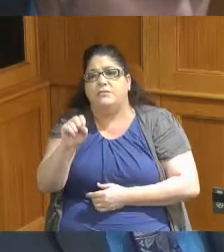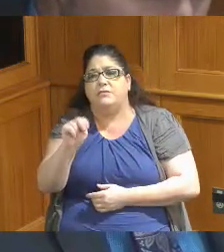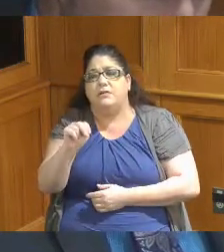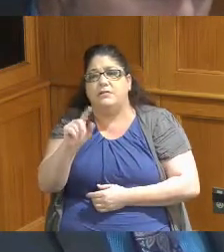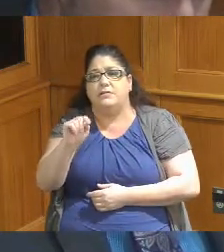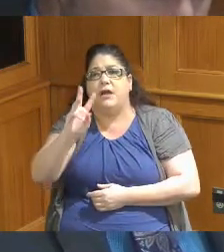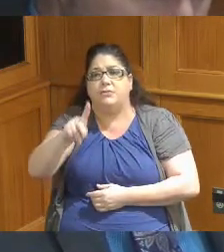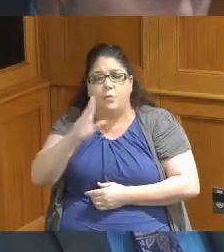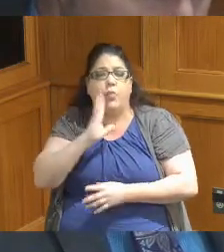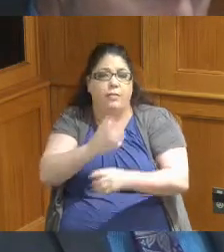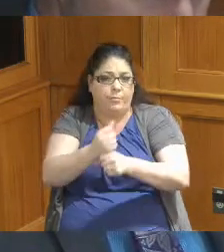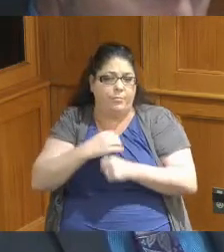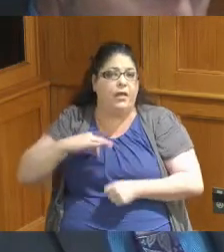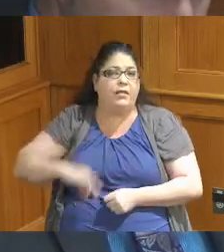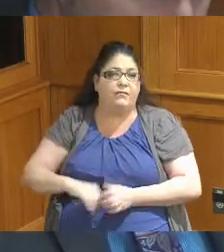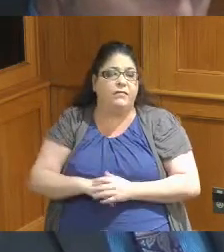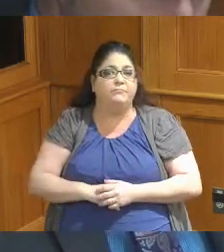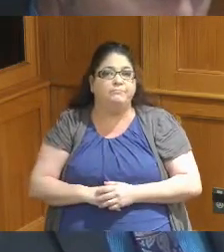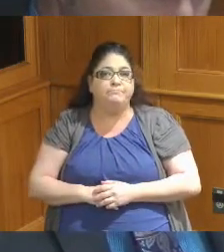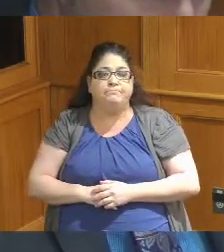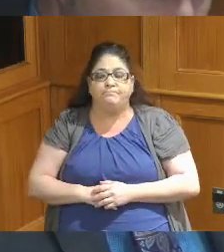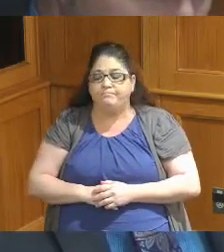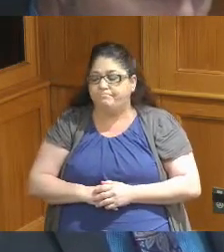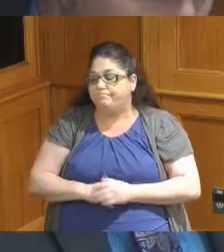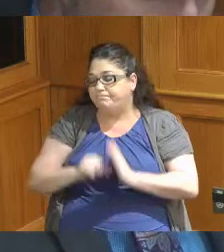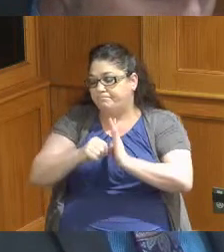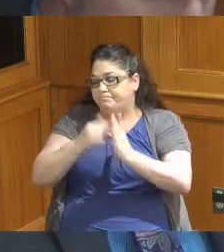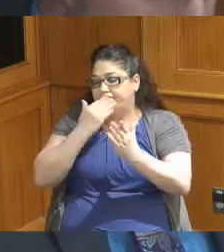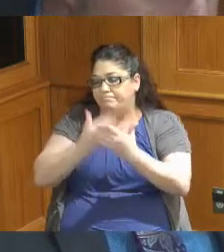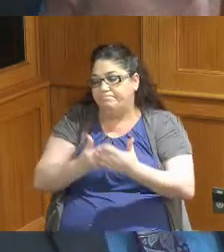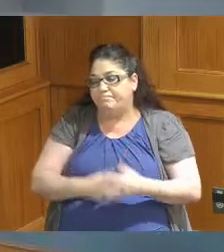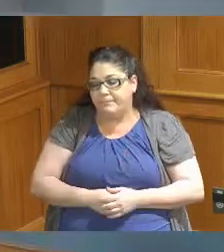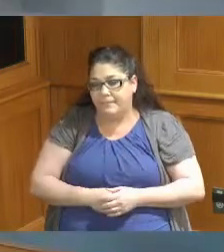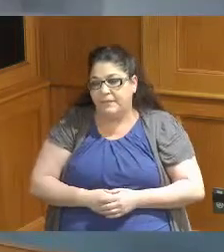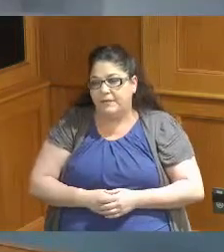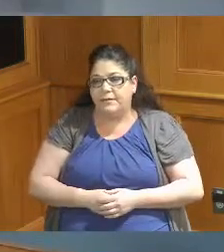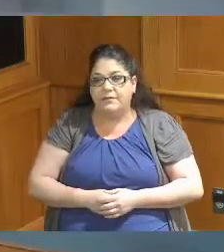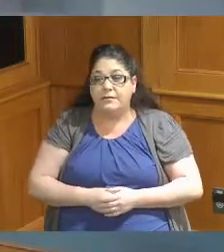contract so I just wanted to point that one out and highlight it thank you Commissioner Dumas